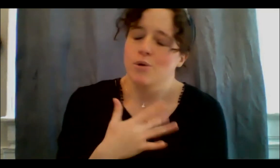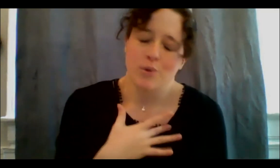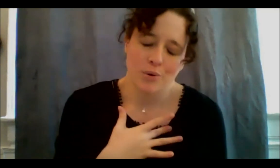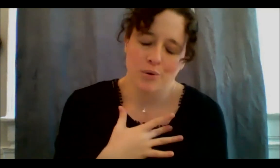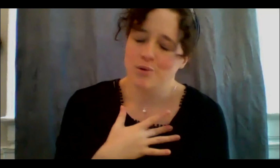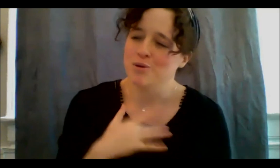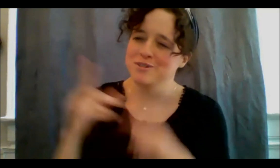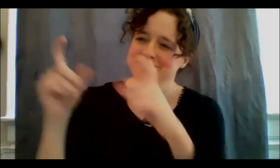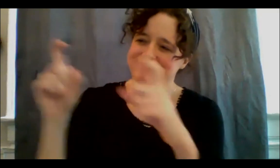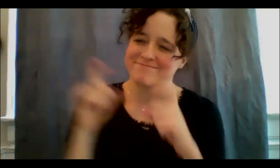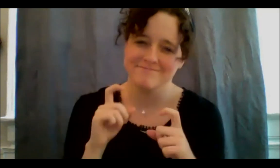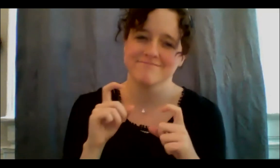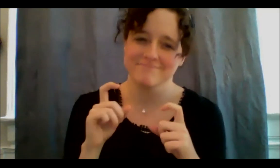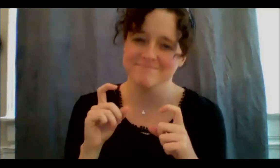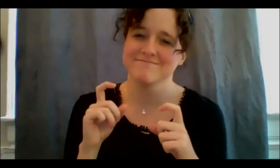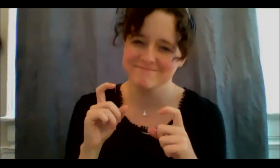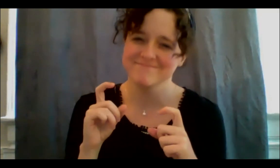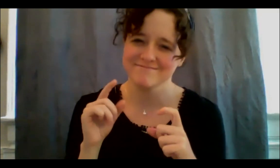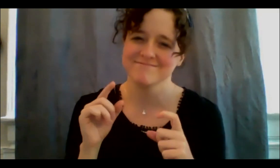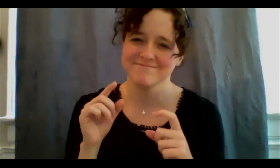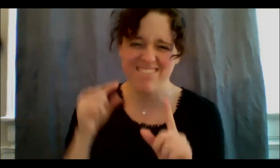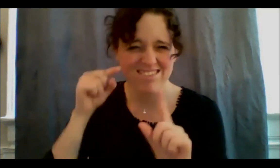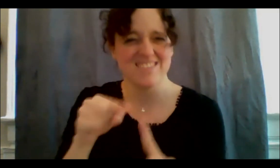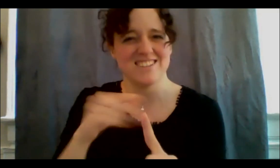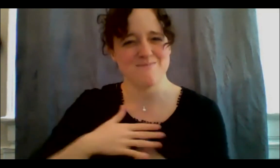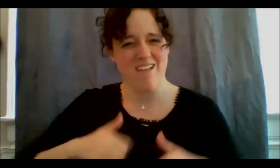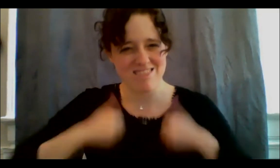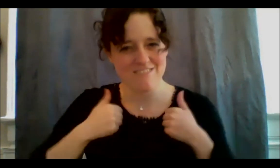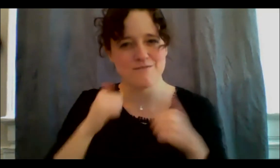been given, cause this is my life's work of bringing to you and continuing to learn